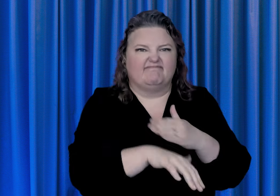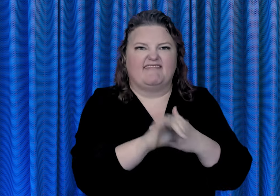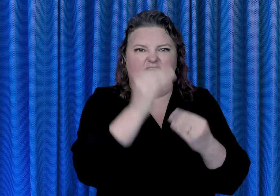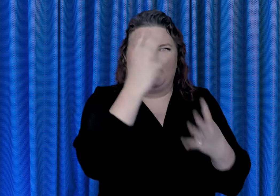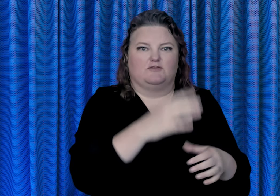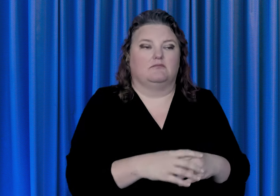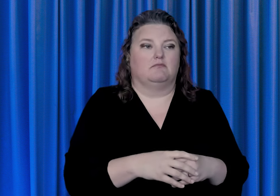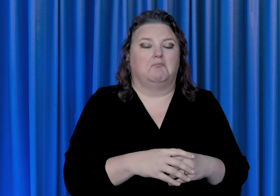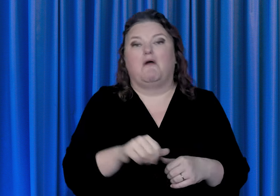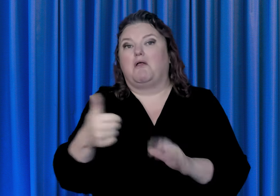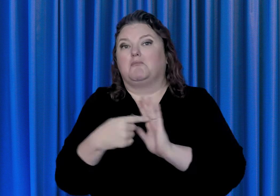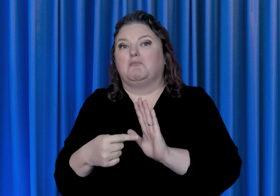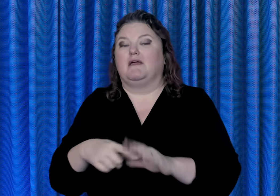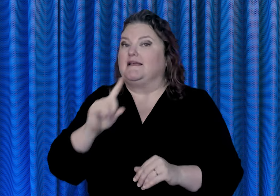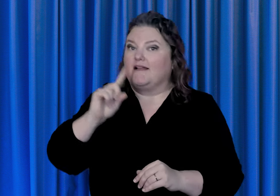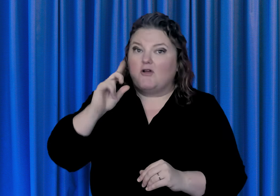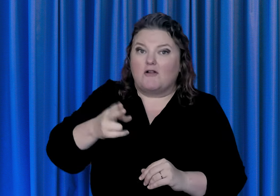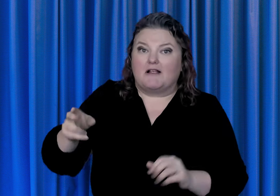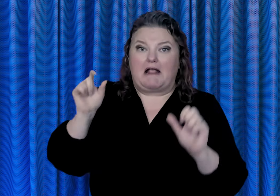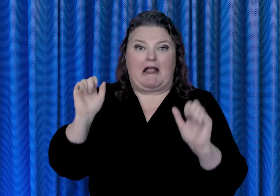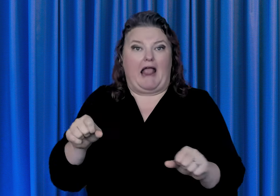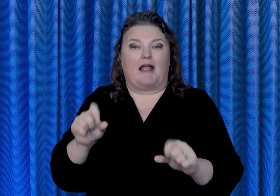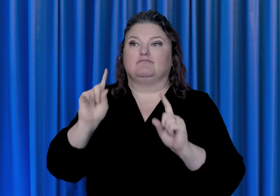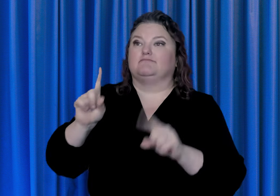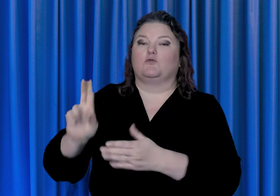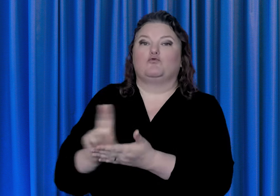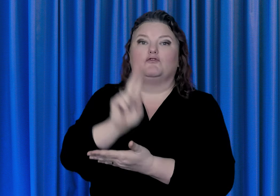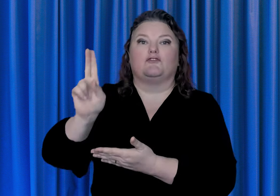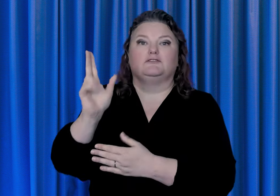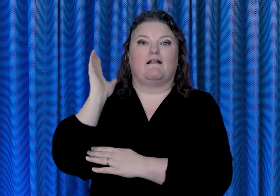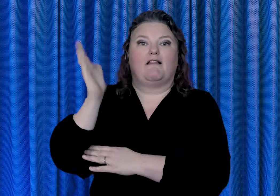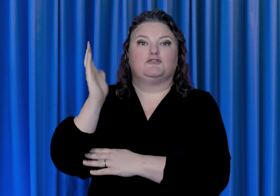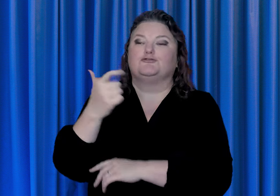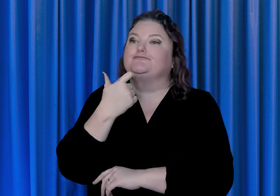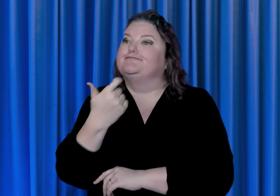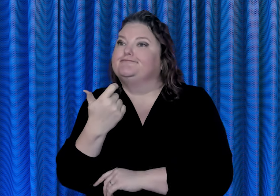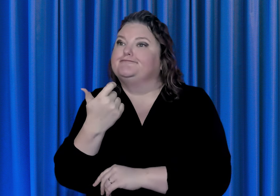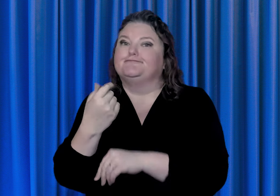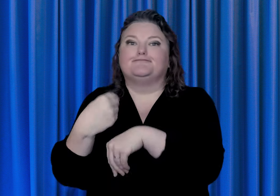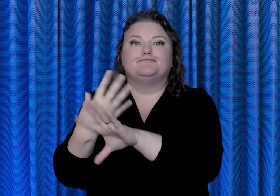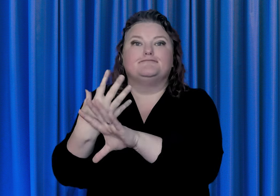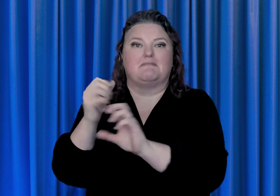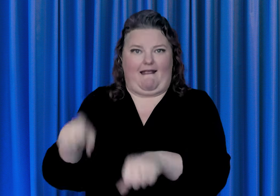hard of hearing to participate in university lectures online and allow individuals with